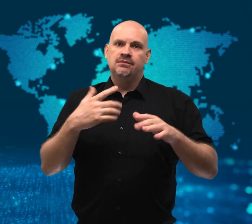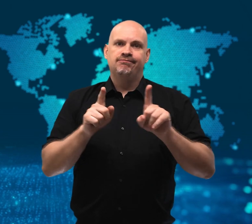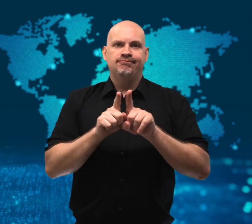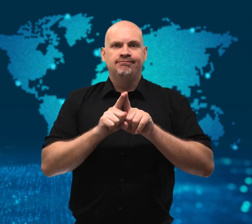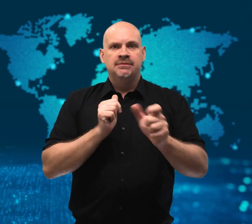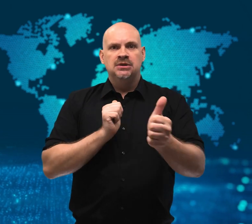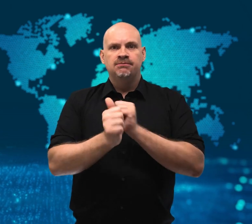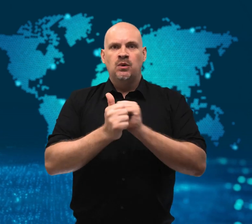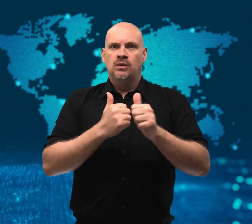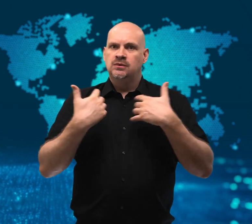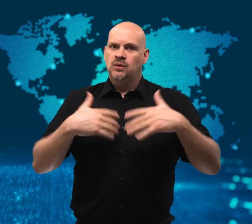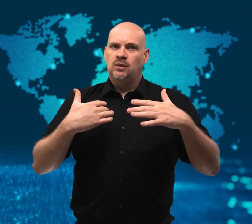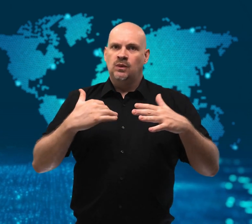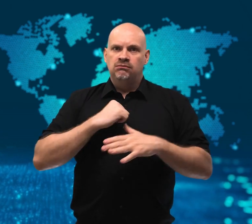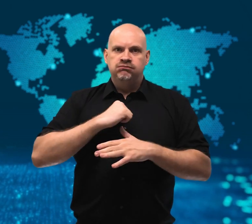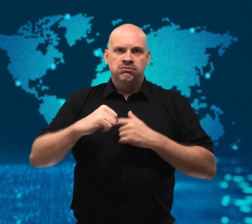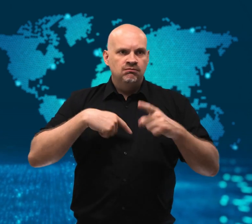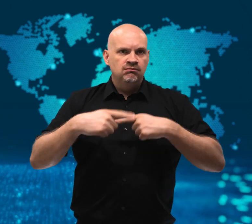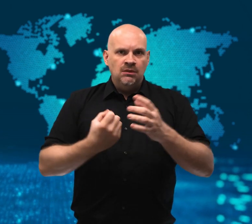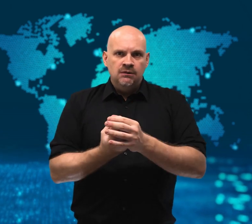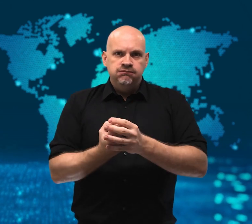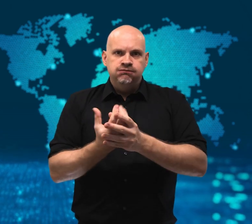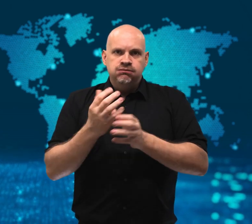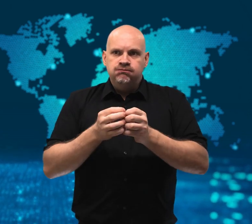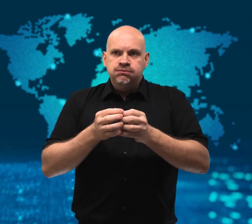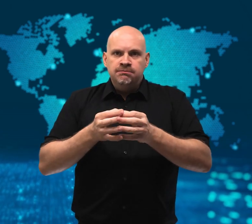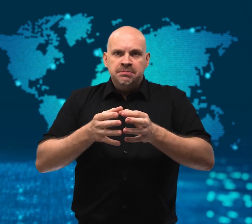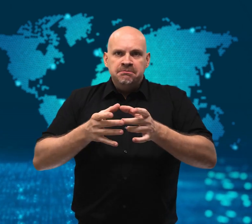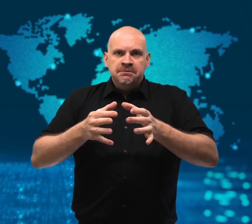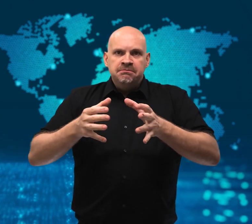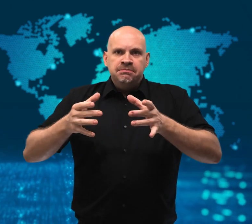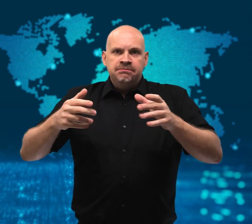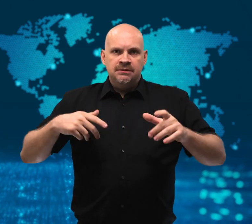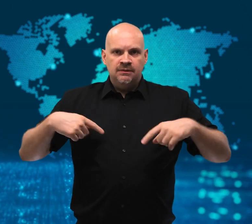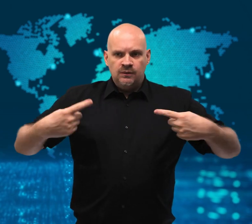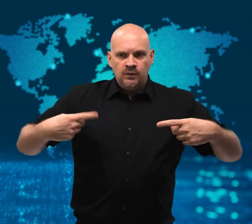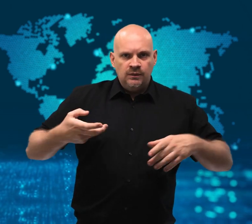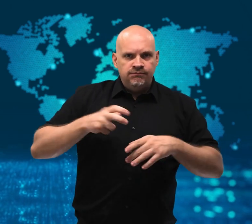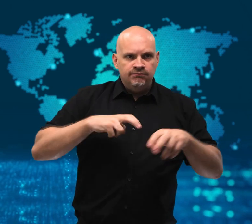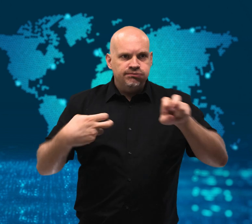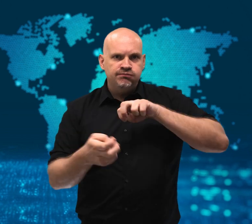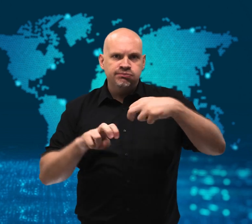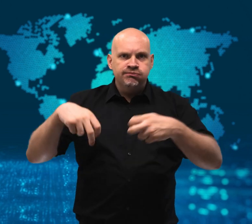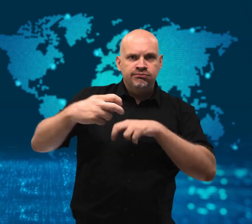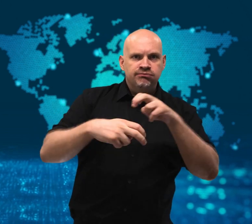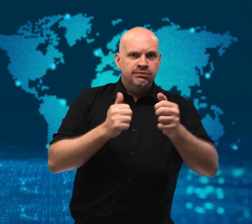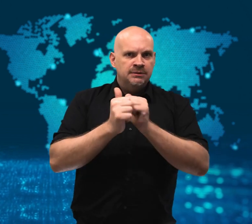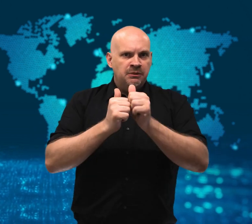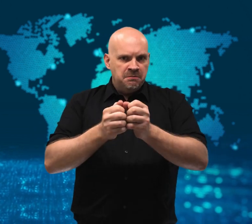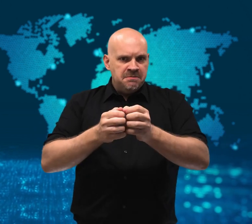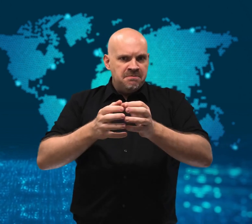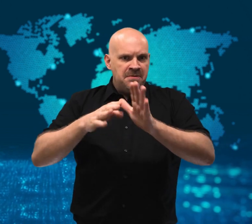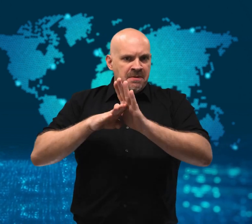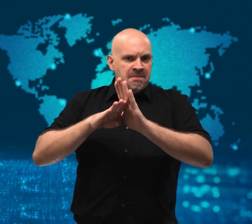Lachlan learned advanced wheelchair skills,